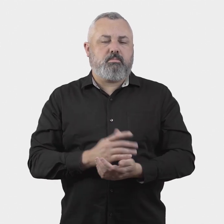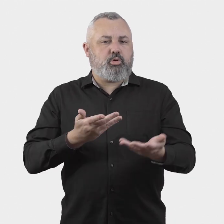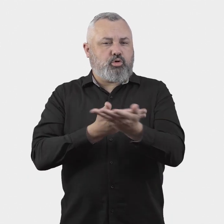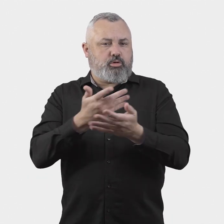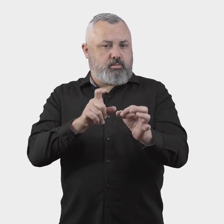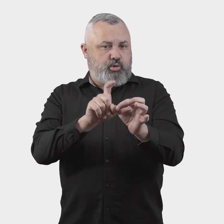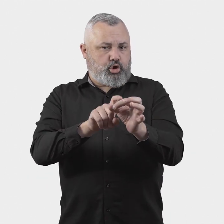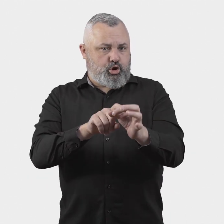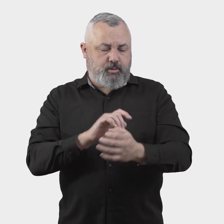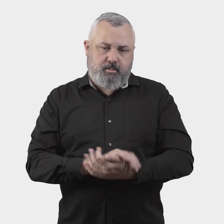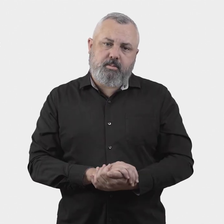Consultation question